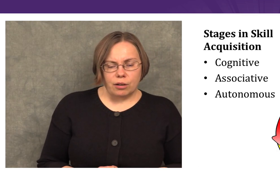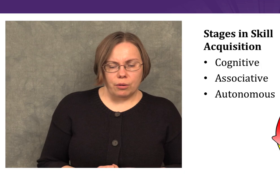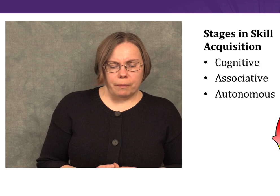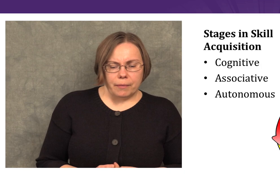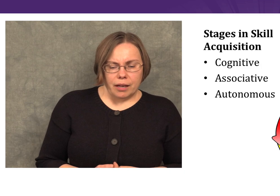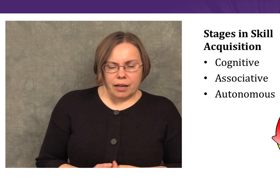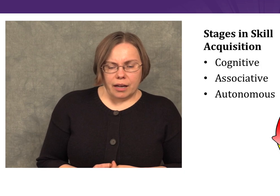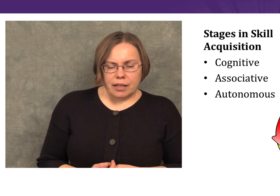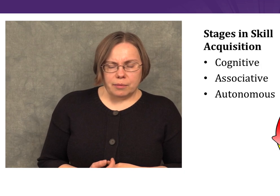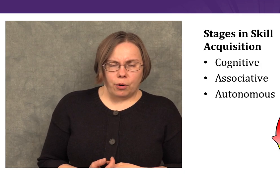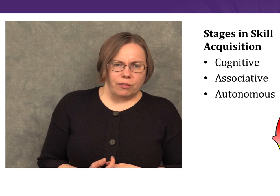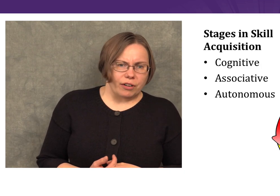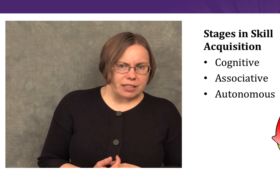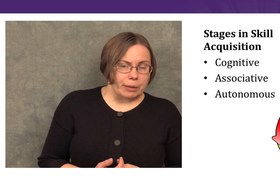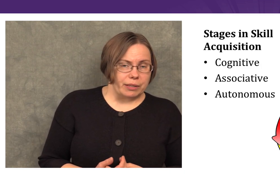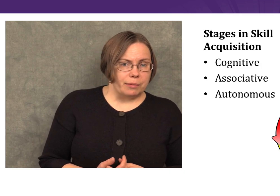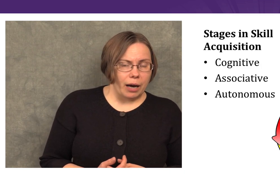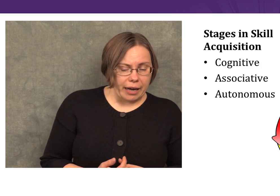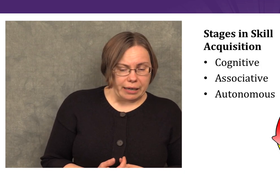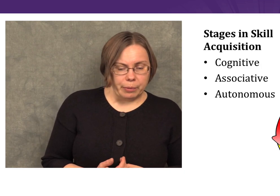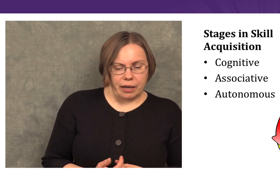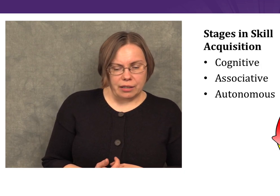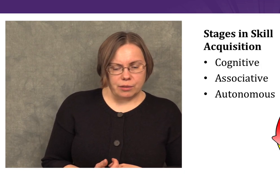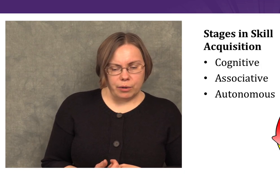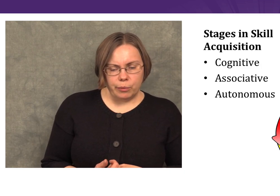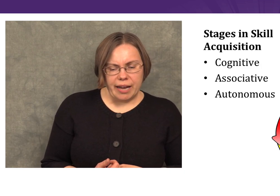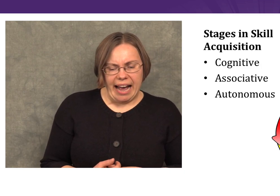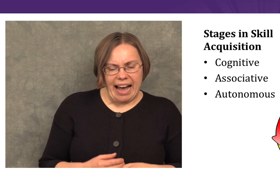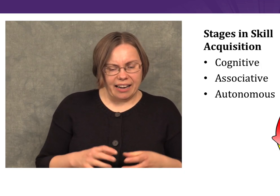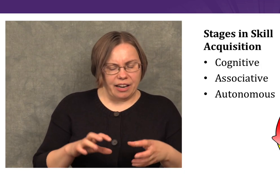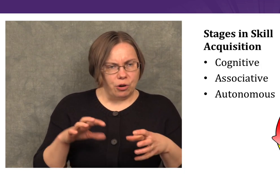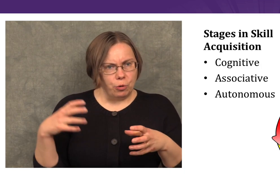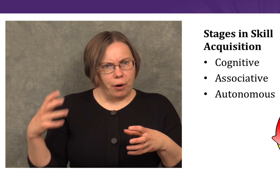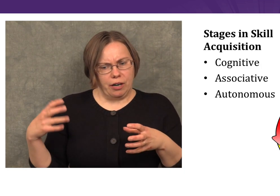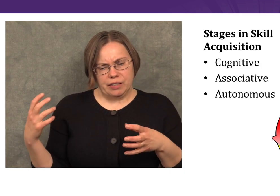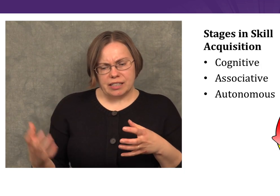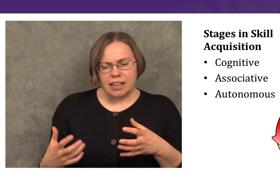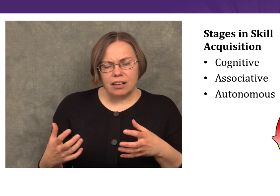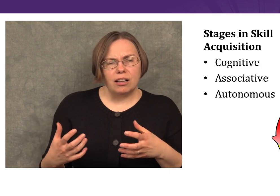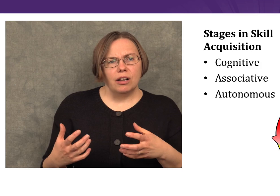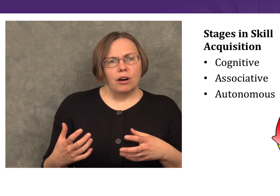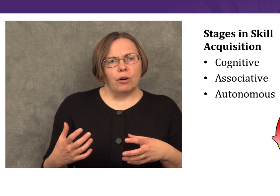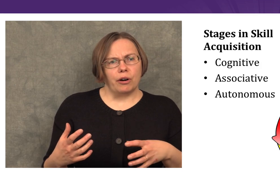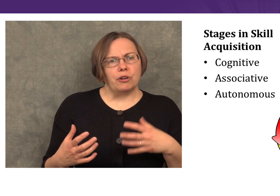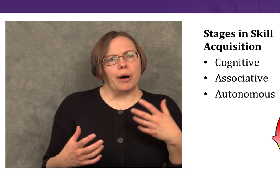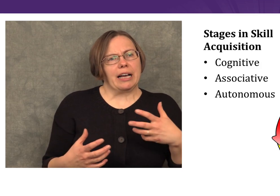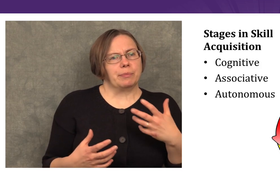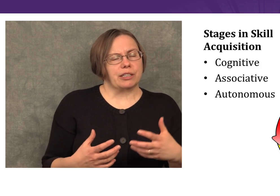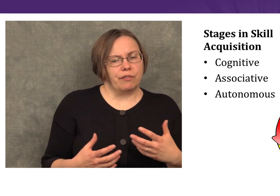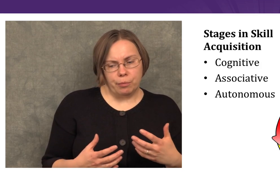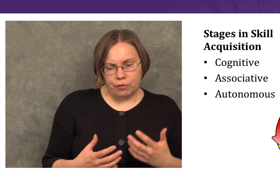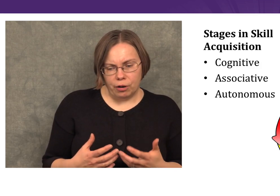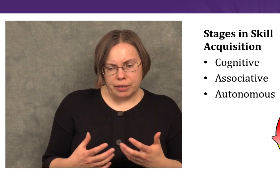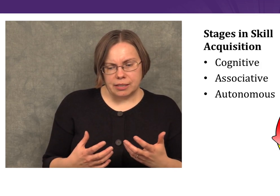It’s important for us to keep this in mind, because when we add a new part of a skill or a new aspect of our performance,